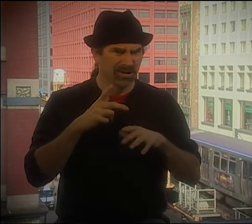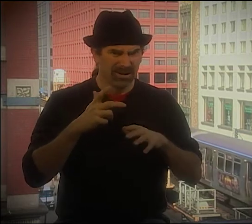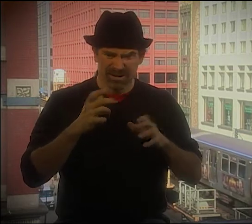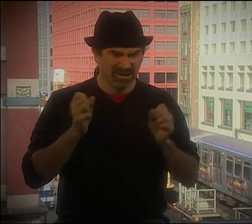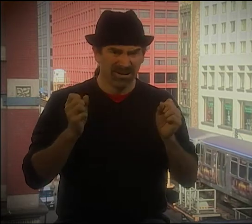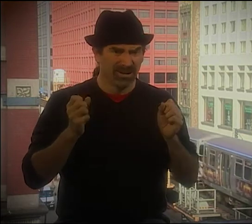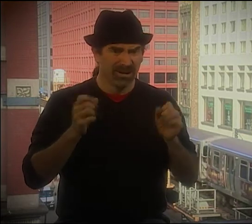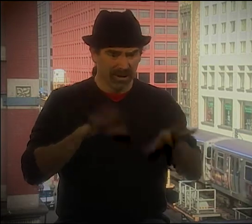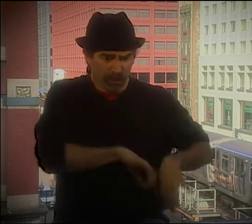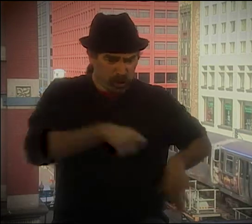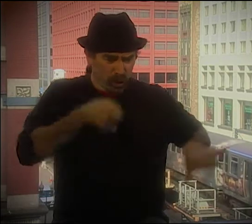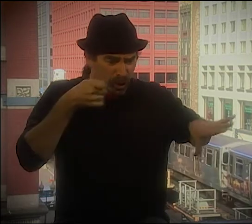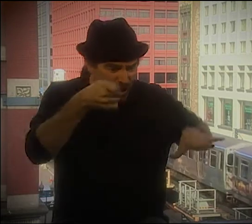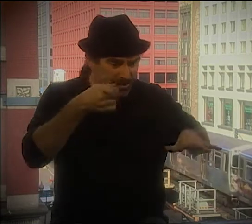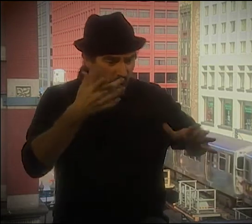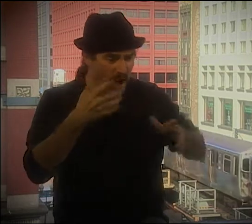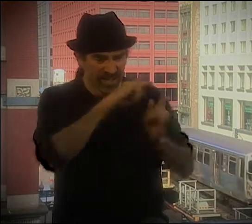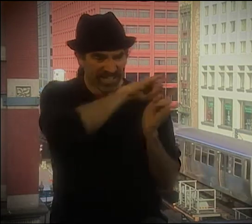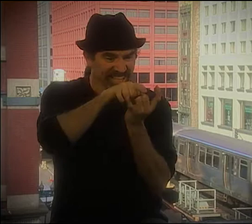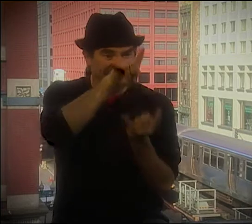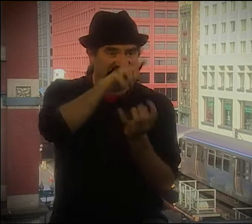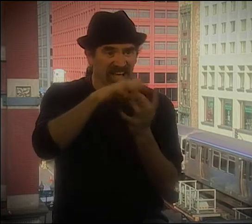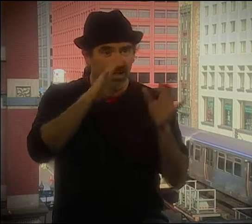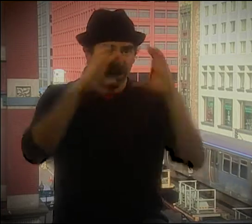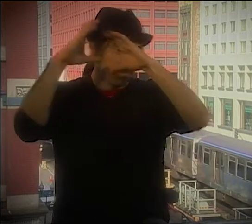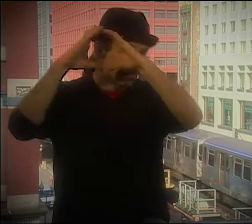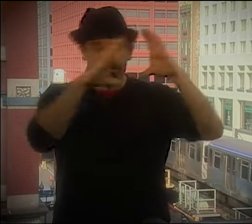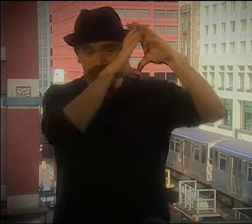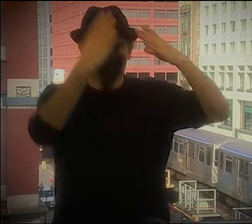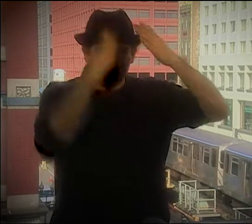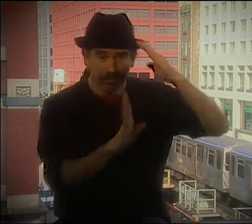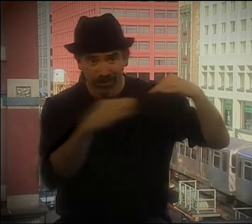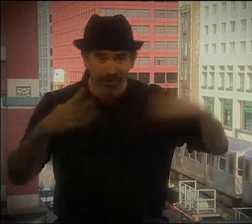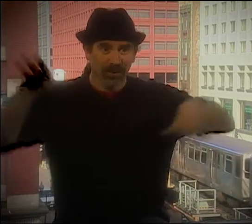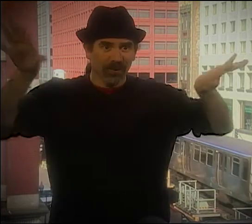AND THEN YOU'D SEE WITH JOE AT NTD, YOU KNOW, WHERE HE'S